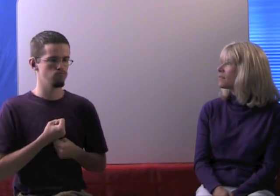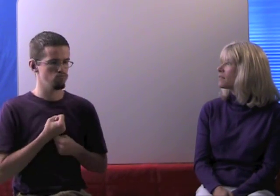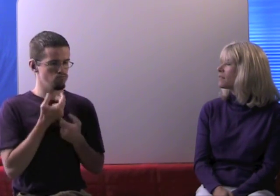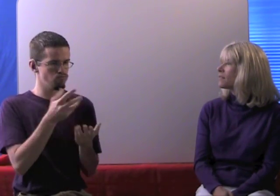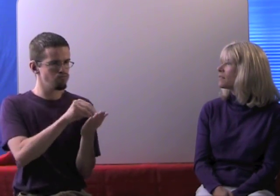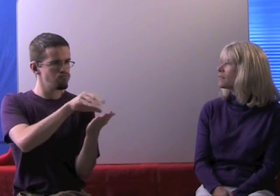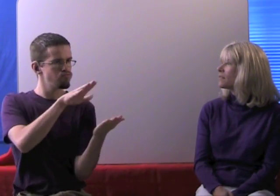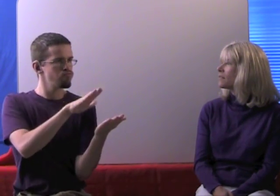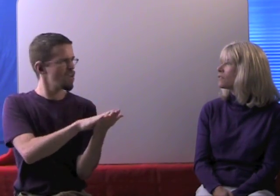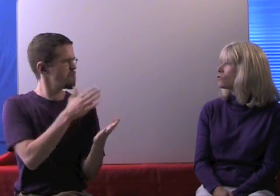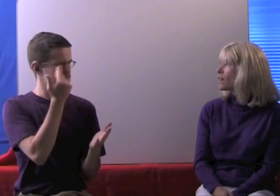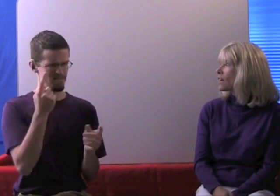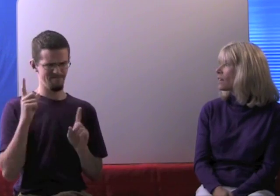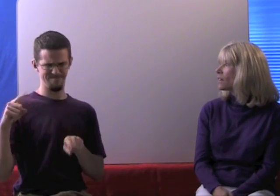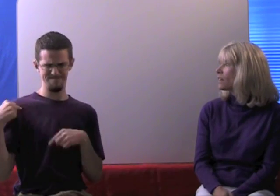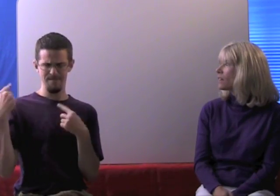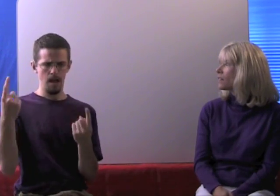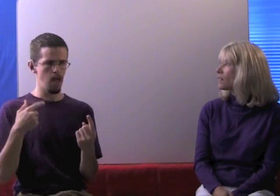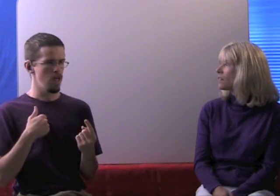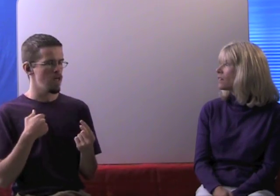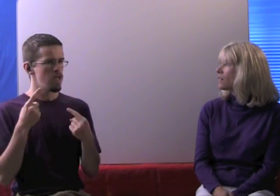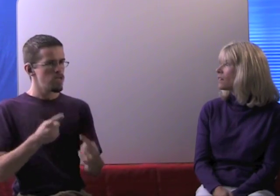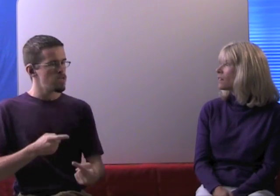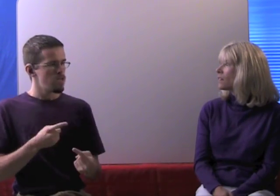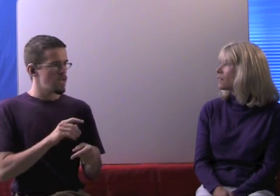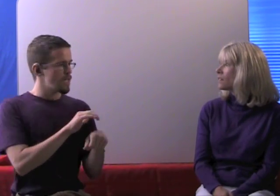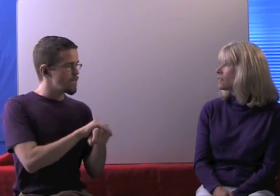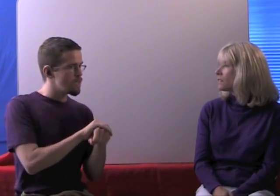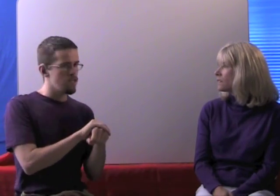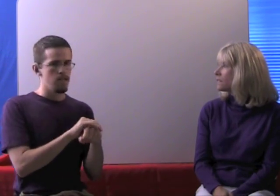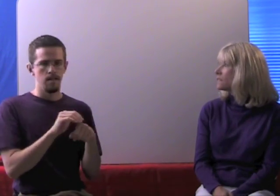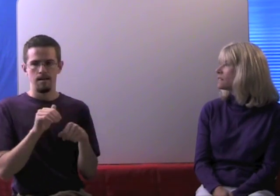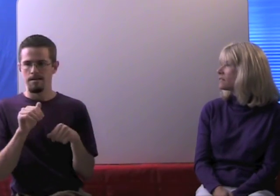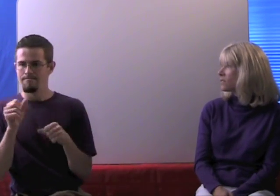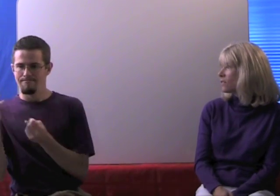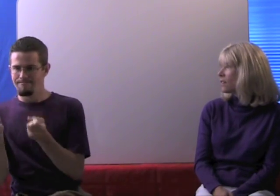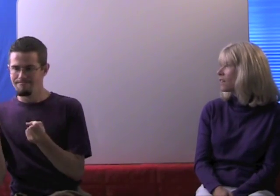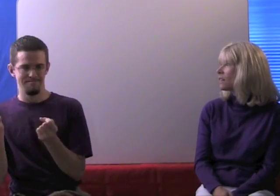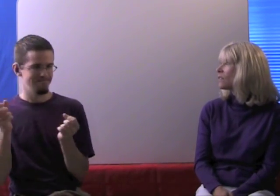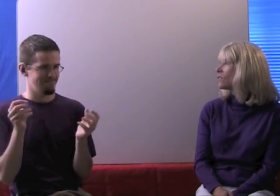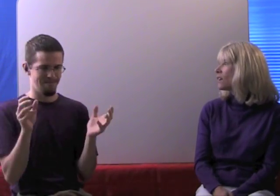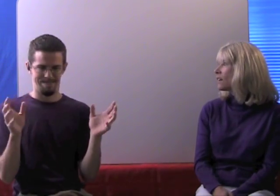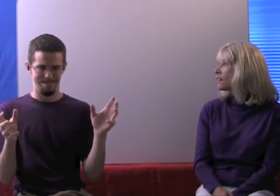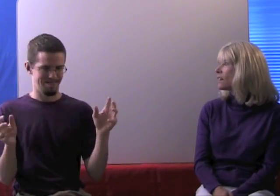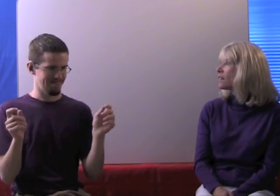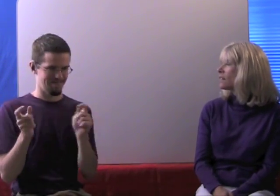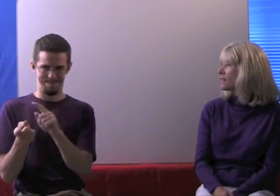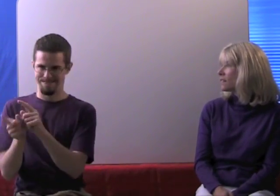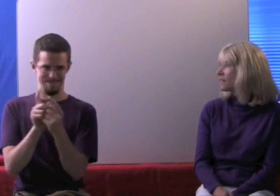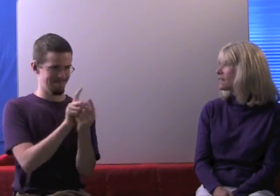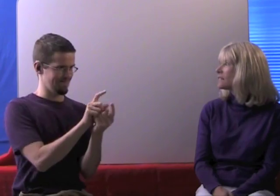I could write in my own language. I had struggled with thinking in ASL... but having to write in English without having...